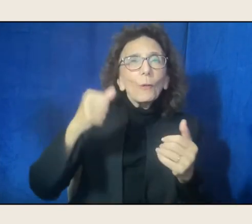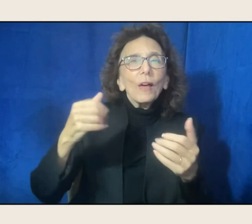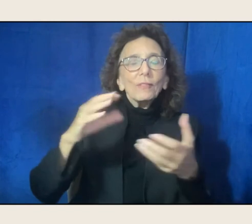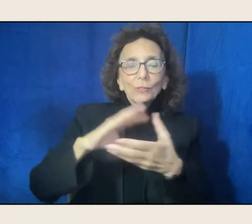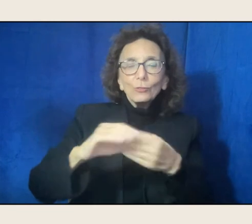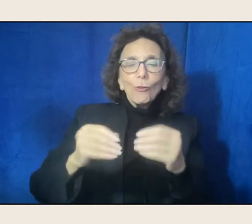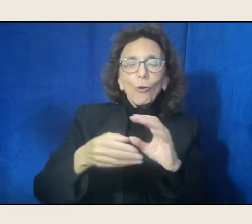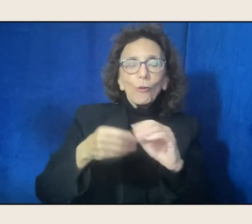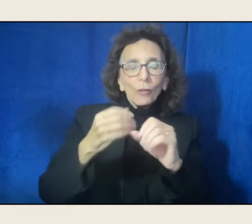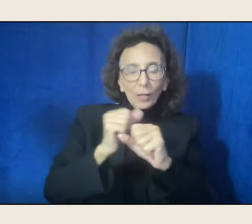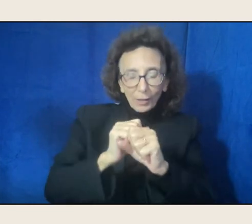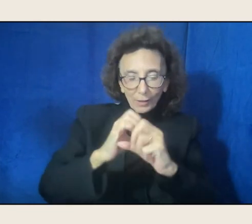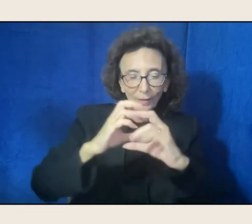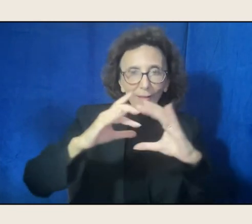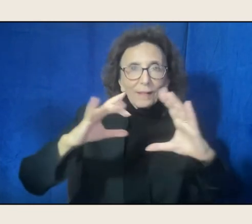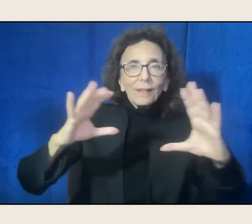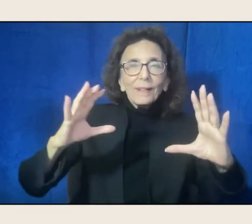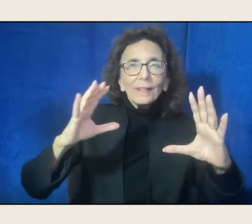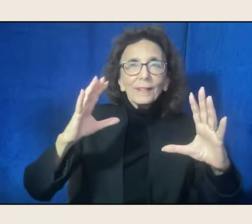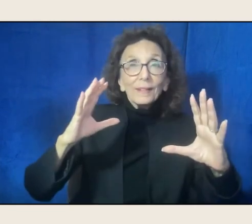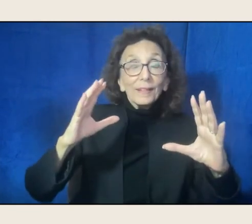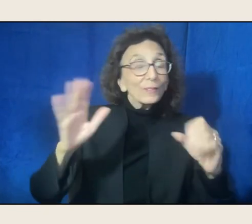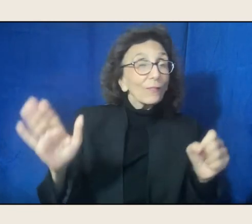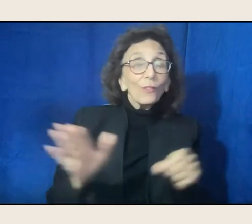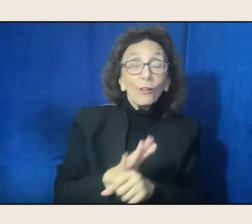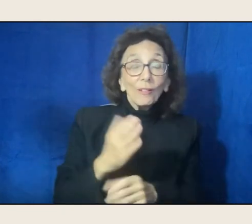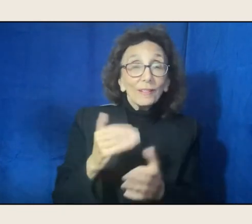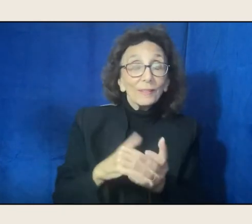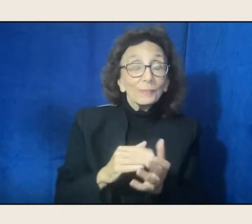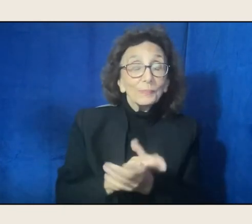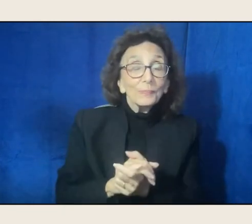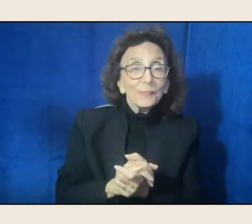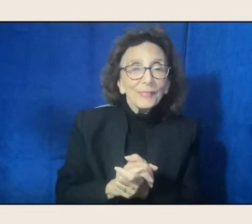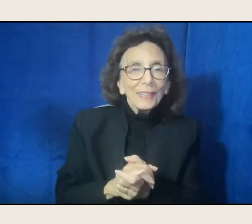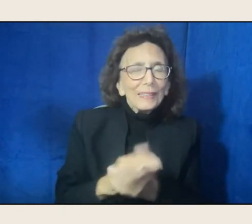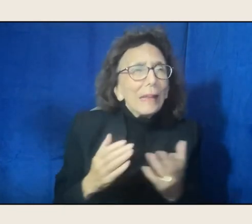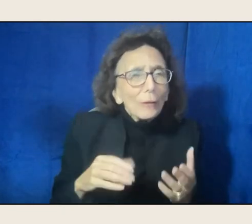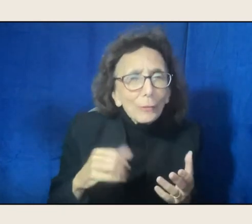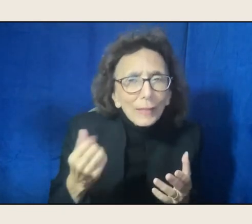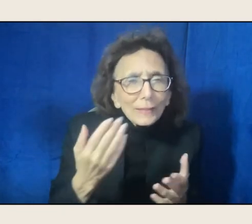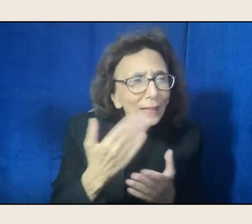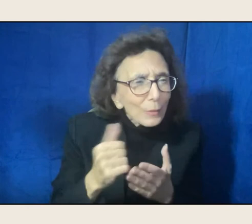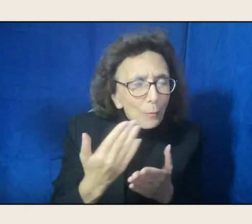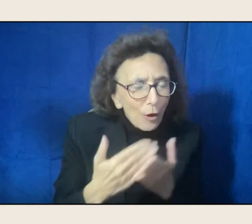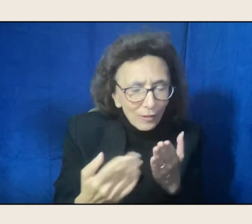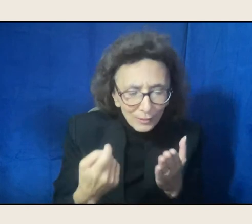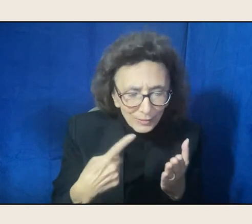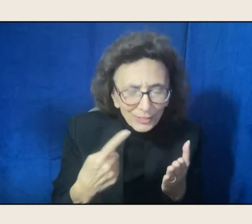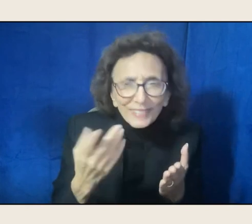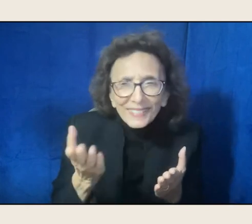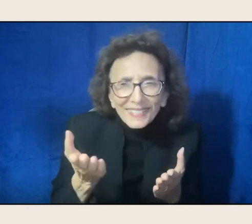So what was the rest of that question? There was, yeah about-- Well, I think that was,